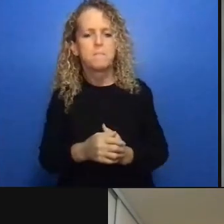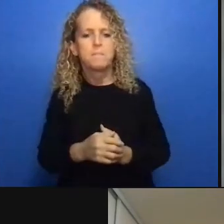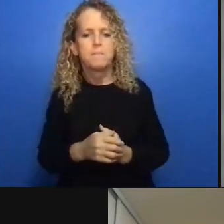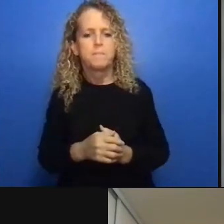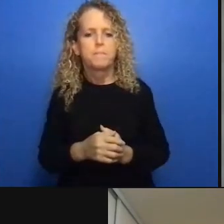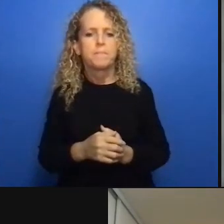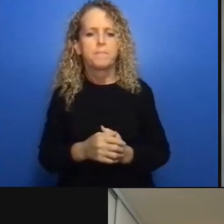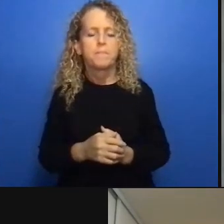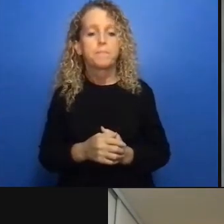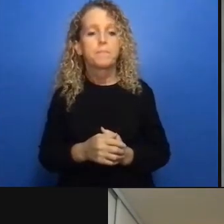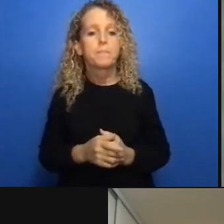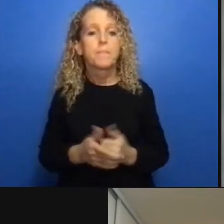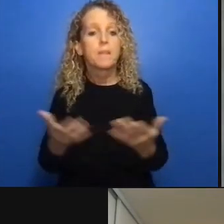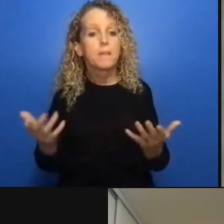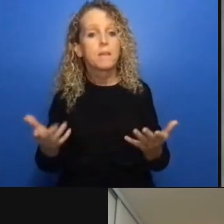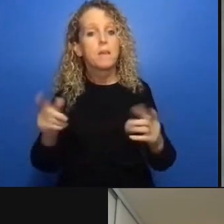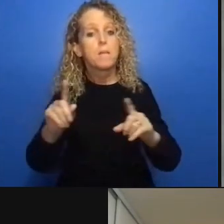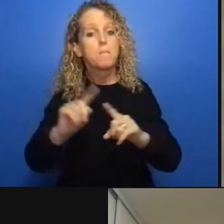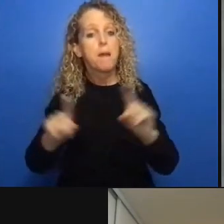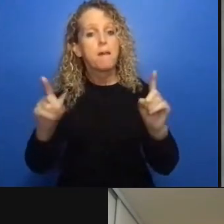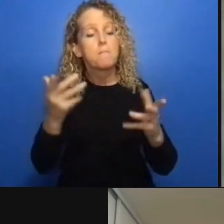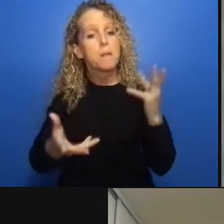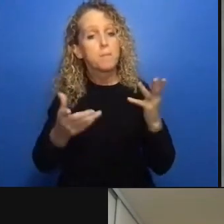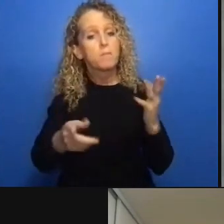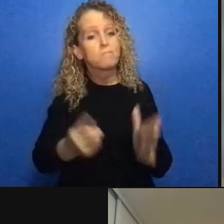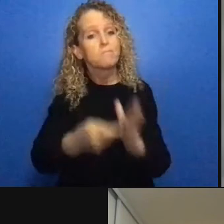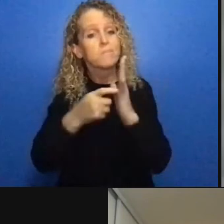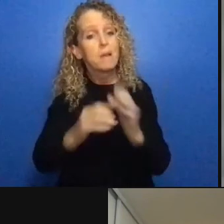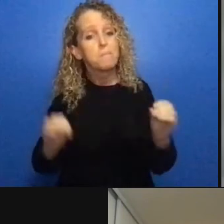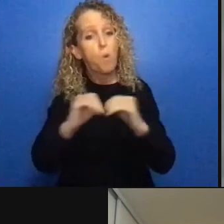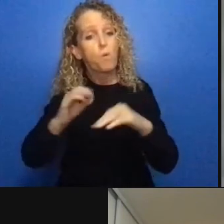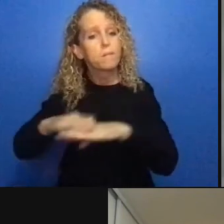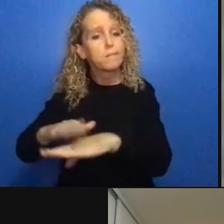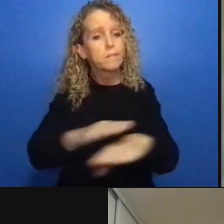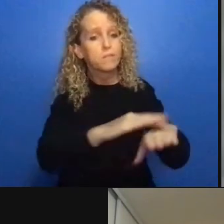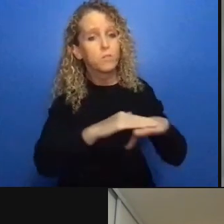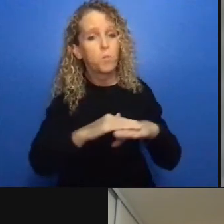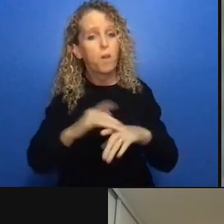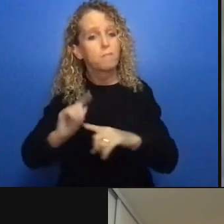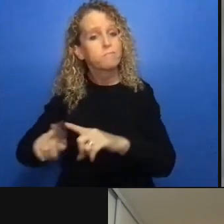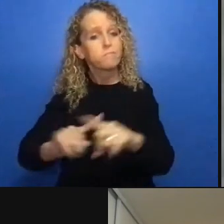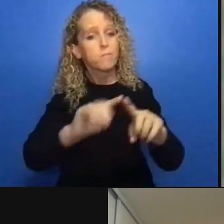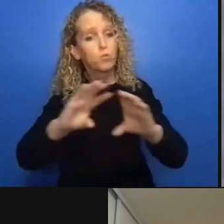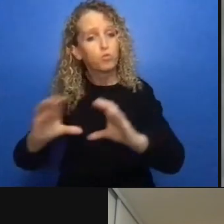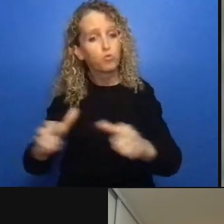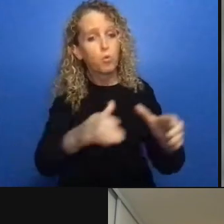Thank